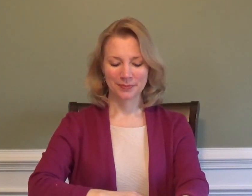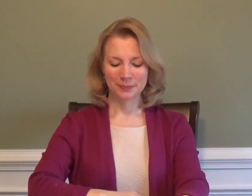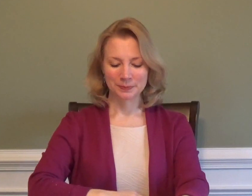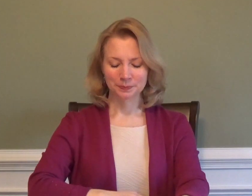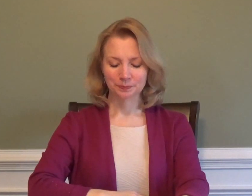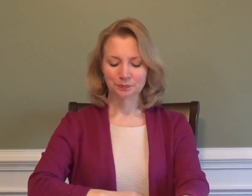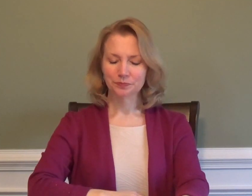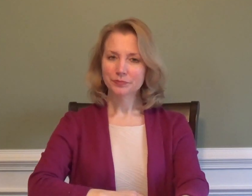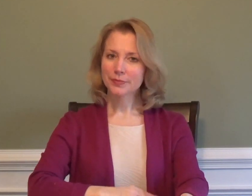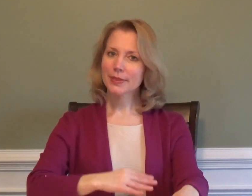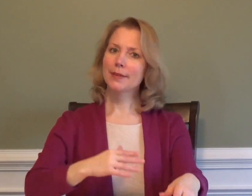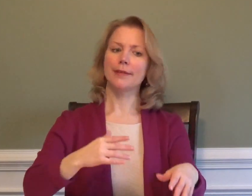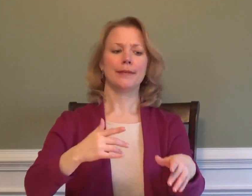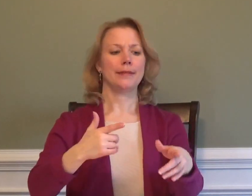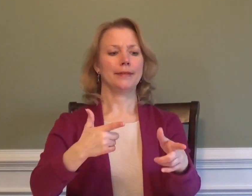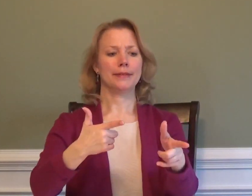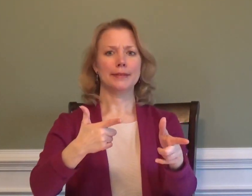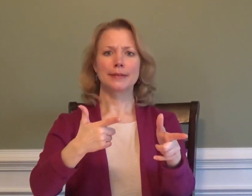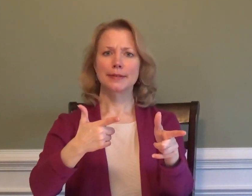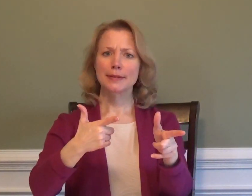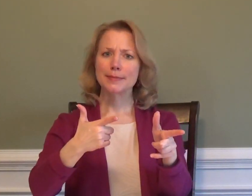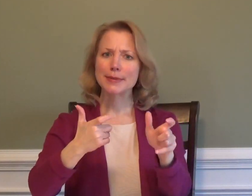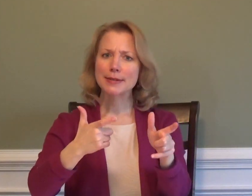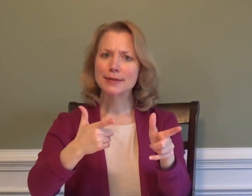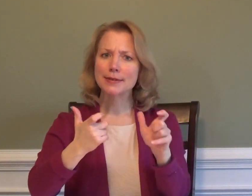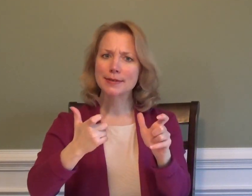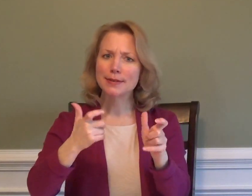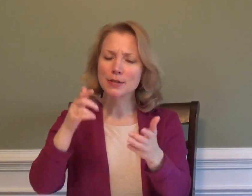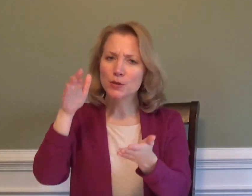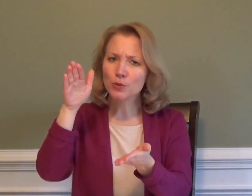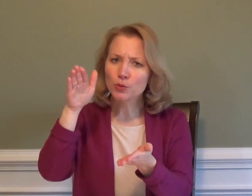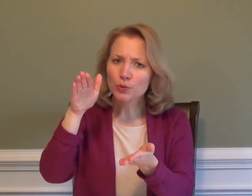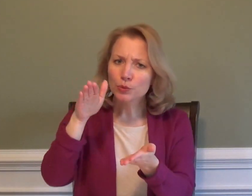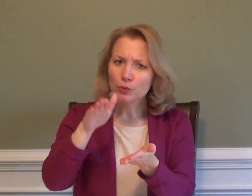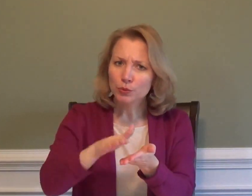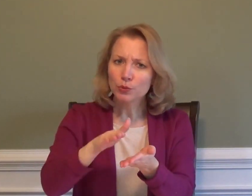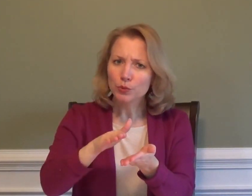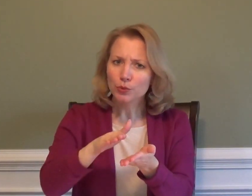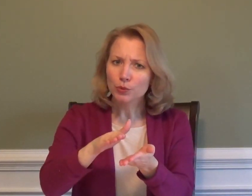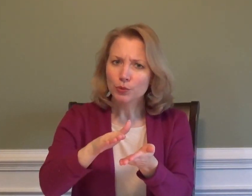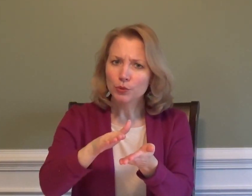"Slow down!"